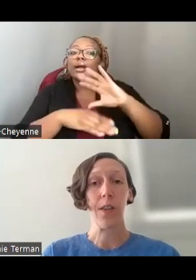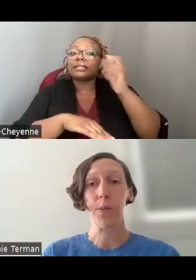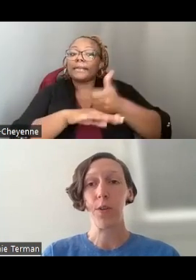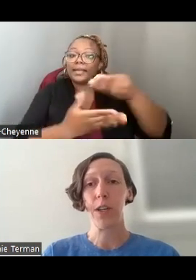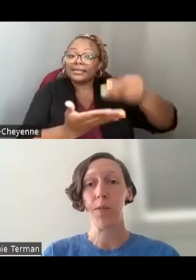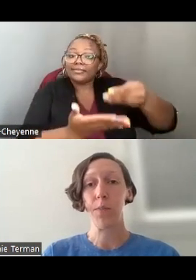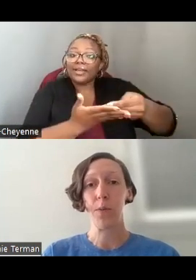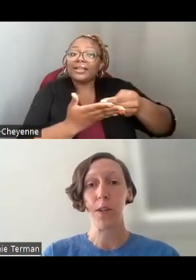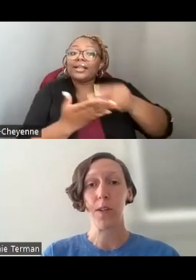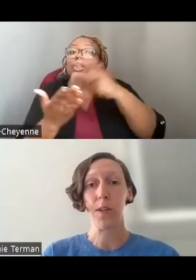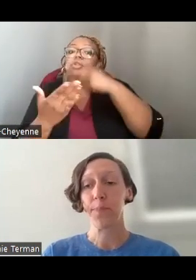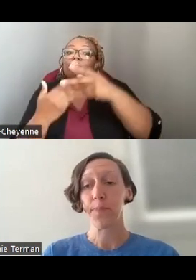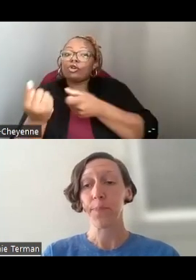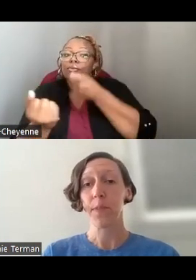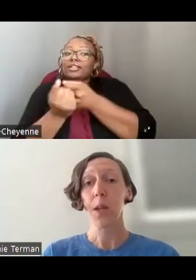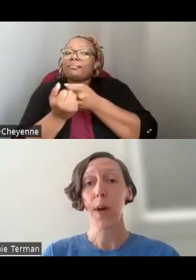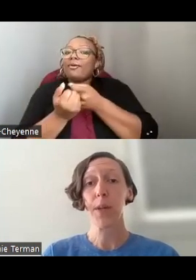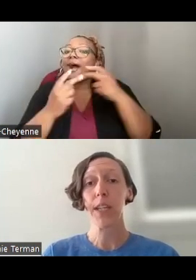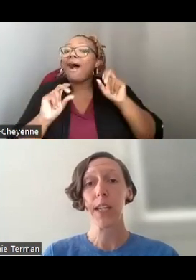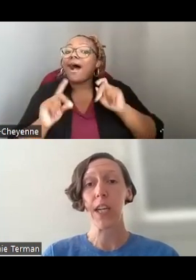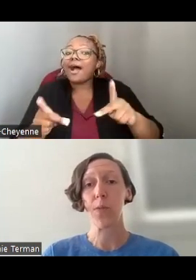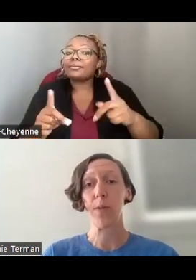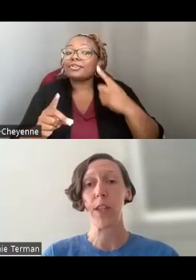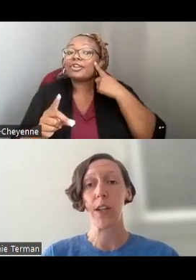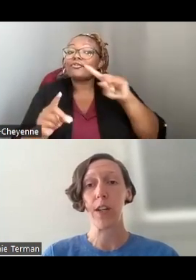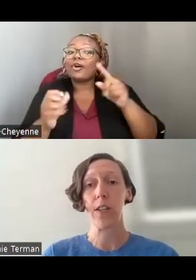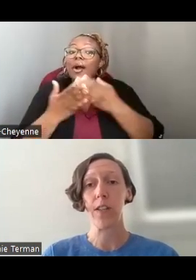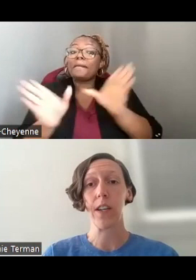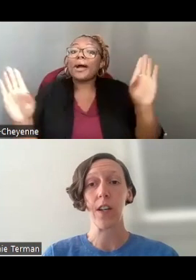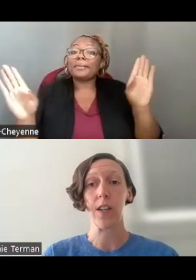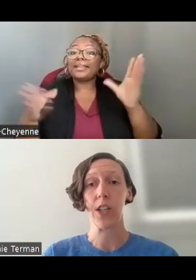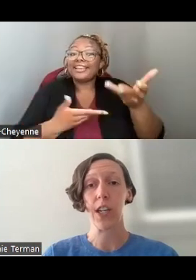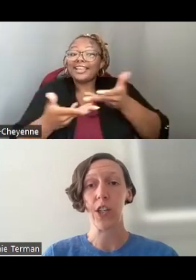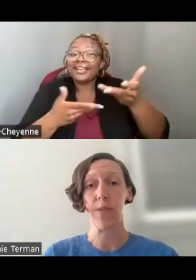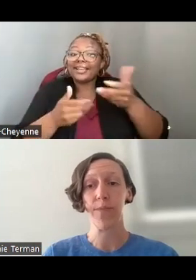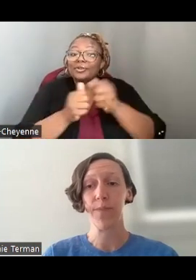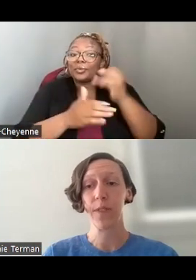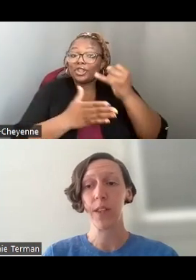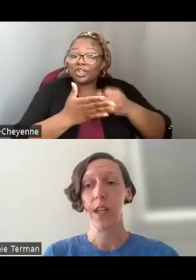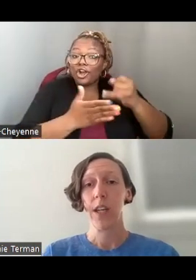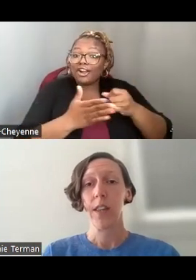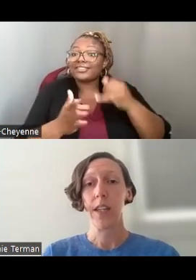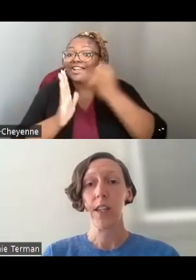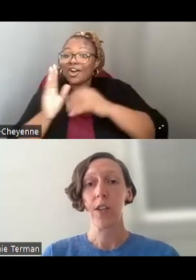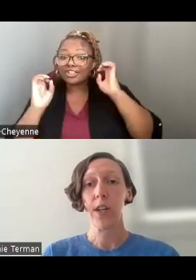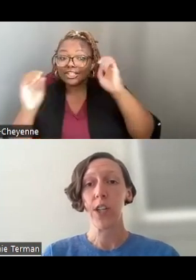THE PROGRAM SUPPORTS PUBLIC ENGAGEMENT WITH THE ARTS AND ARTS EDUCATION, THE INTEGRATION